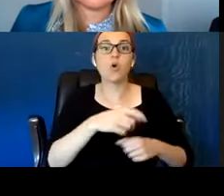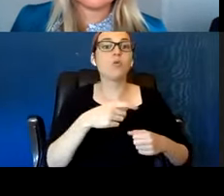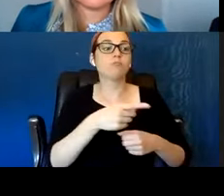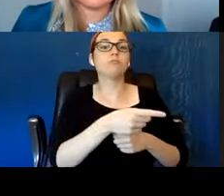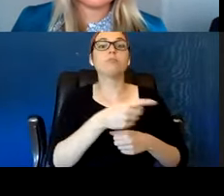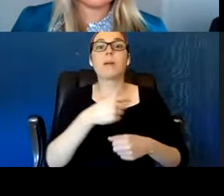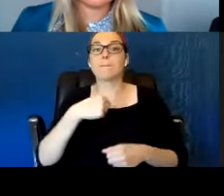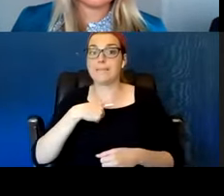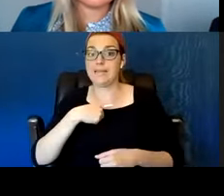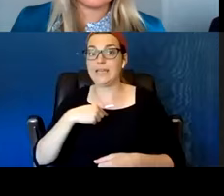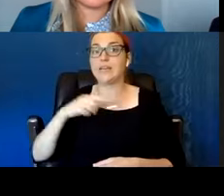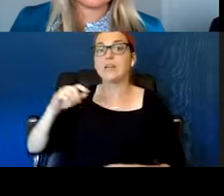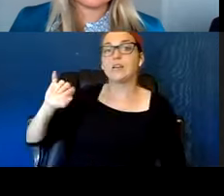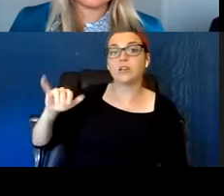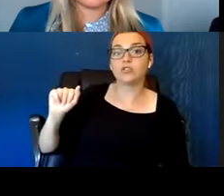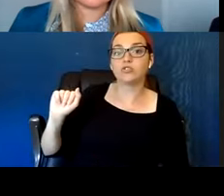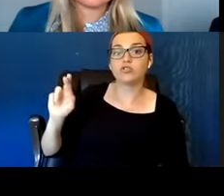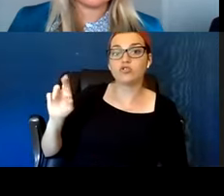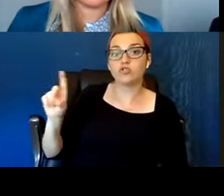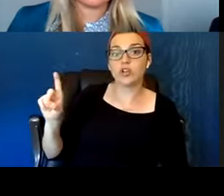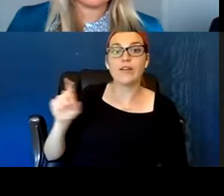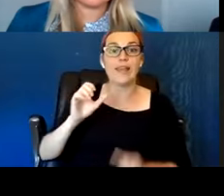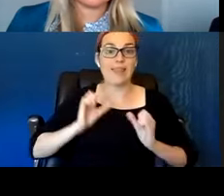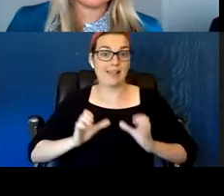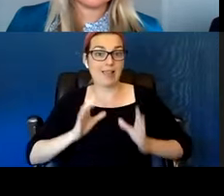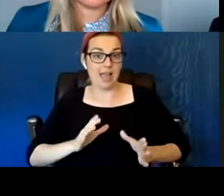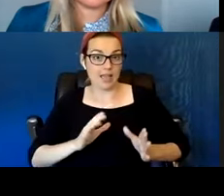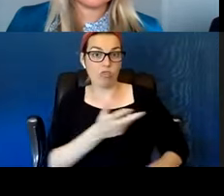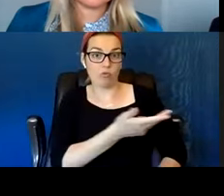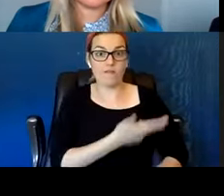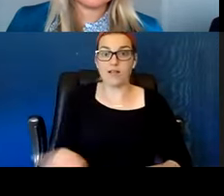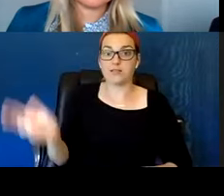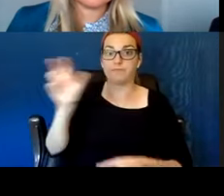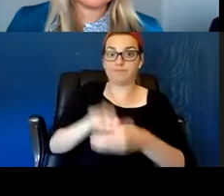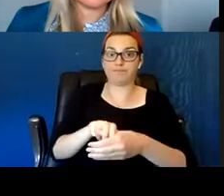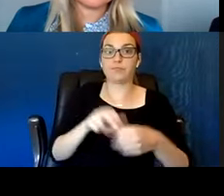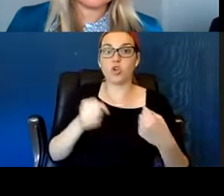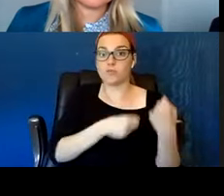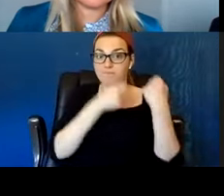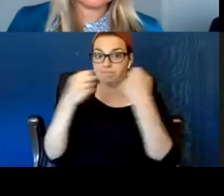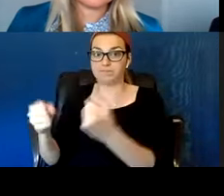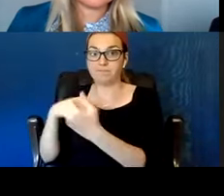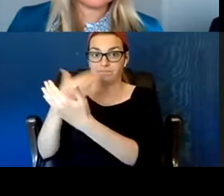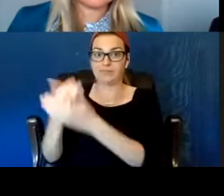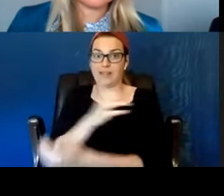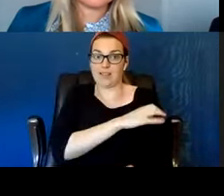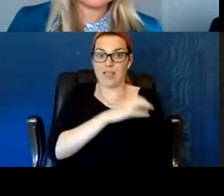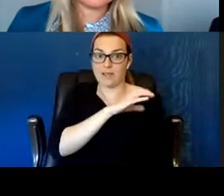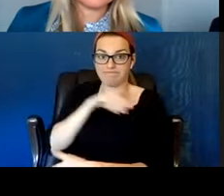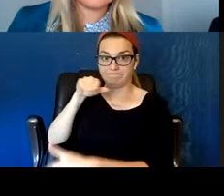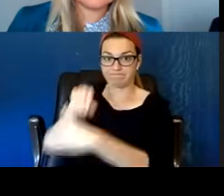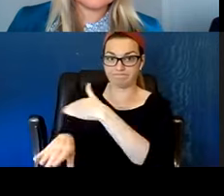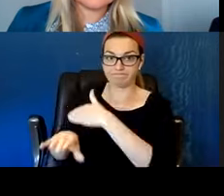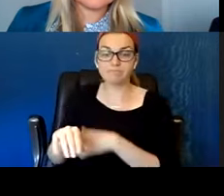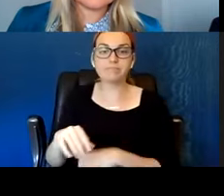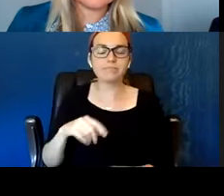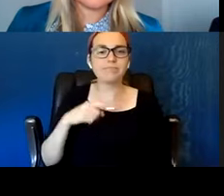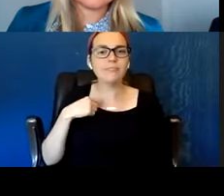no one else was there. And I hate to see him sitting on a chair with half his shirt was up.